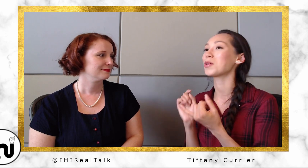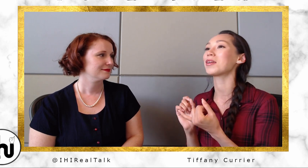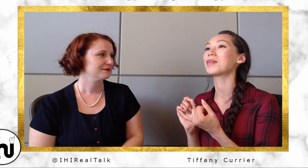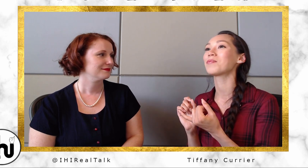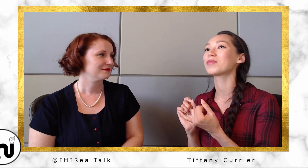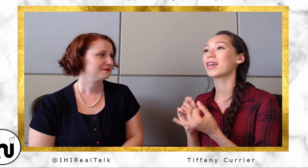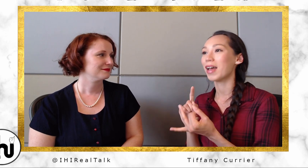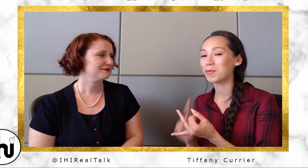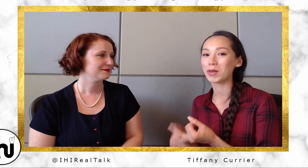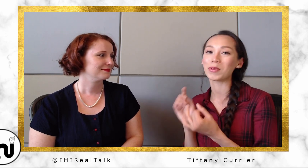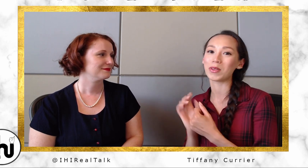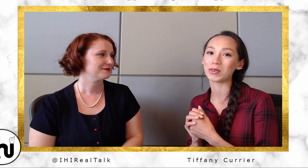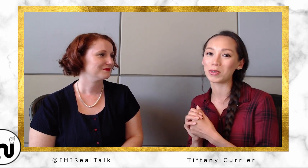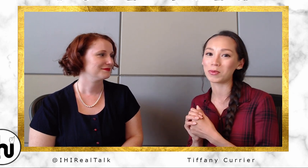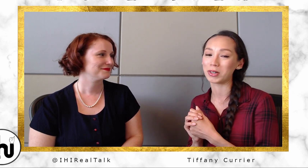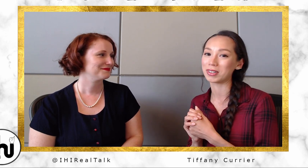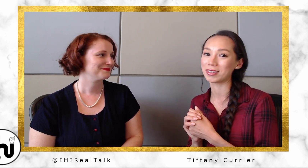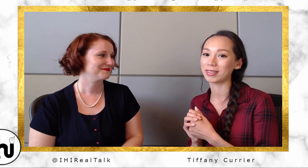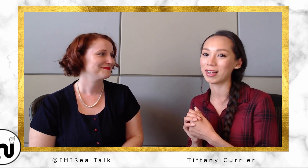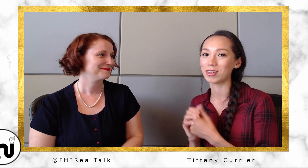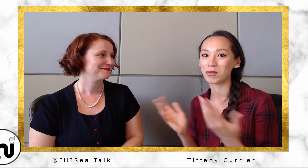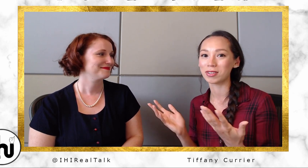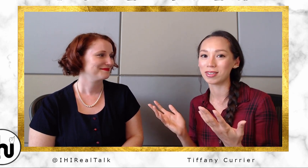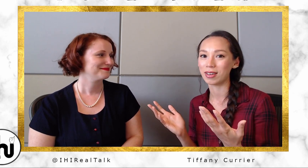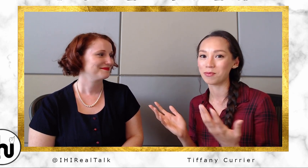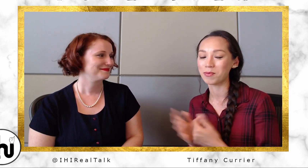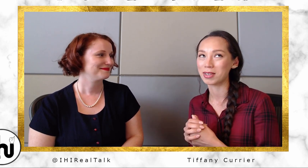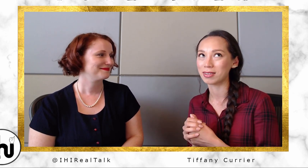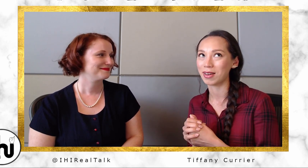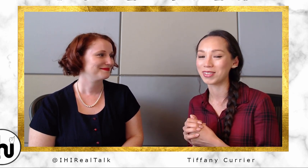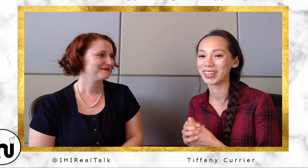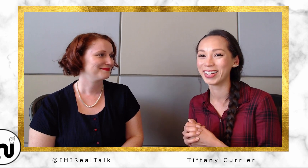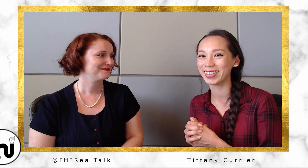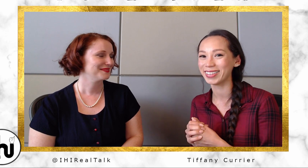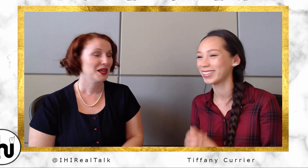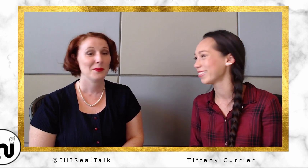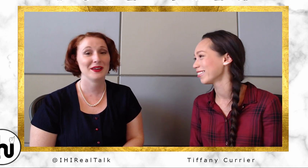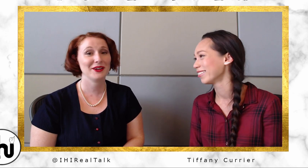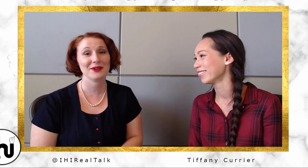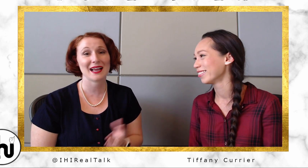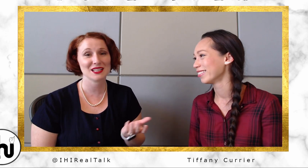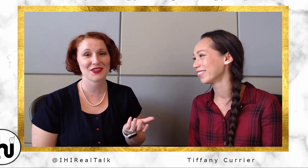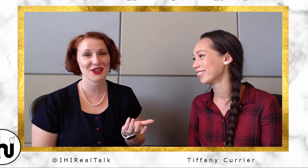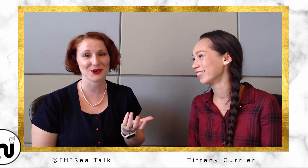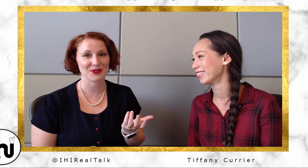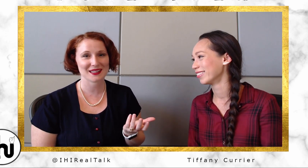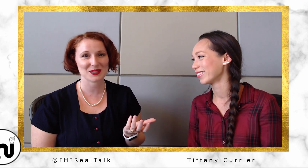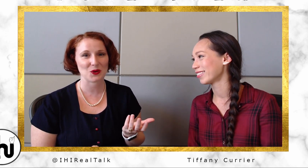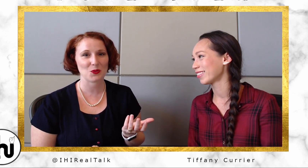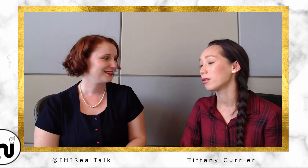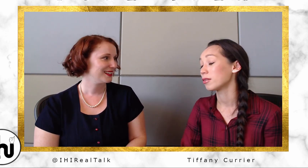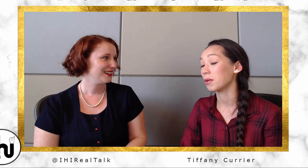being with other interpreters, as obvious as that might sound. Desirée: But you know, it adds value and that's the whole point.